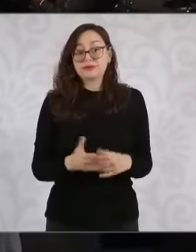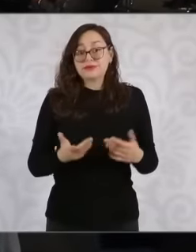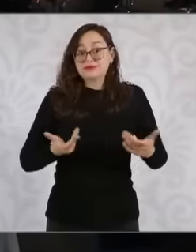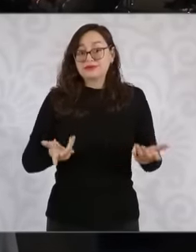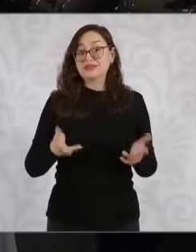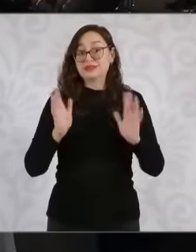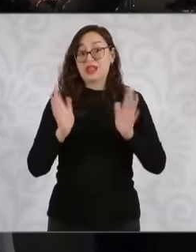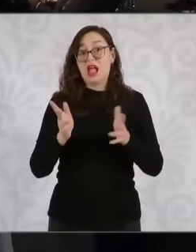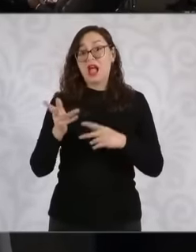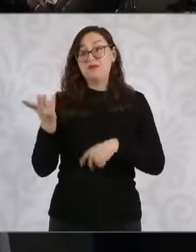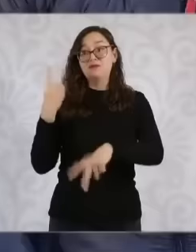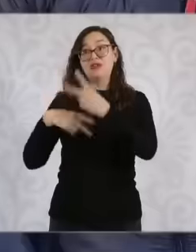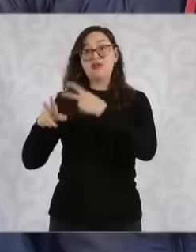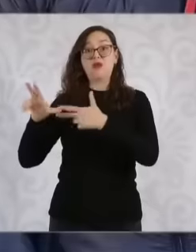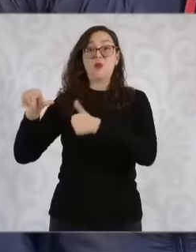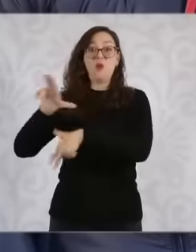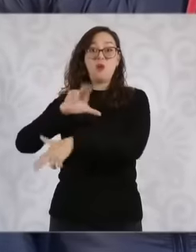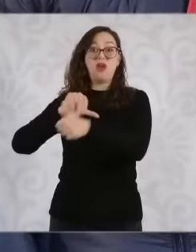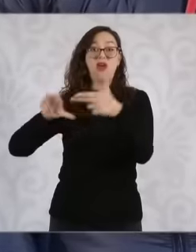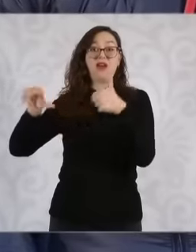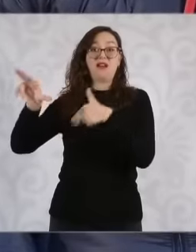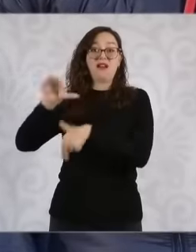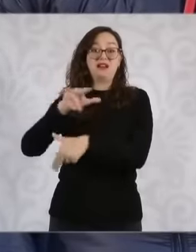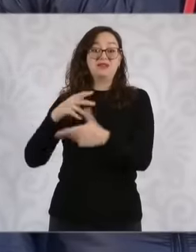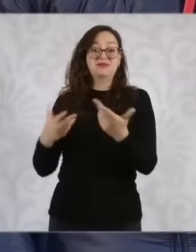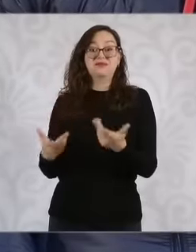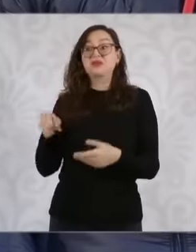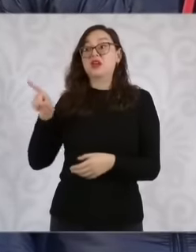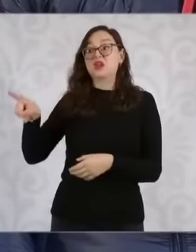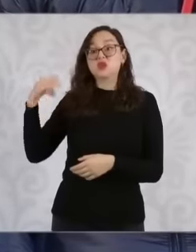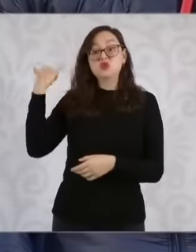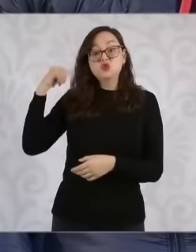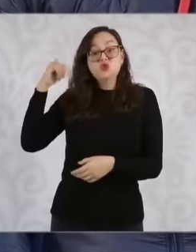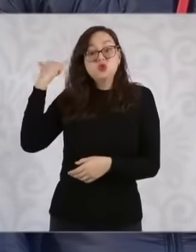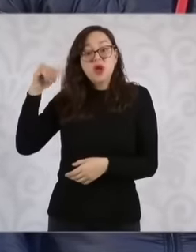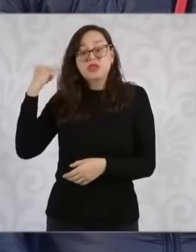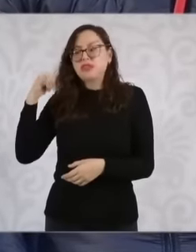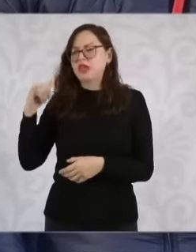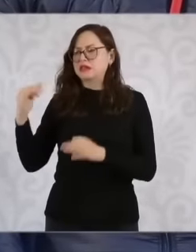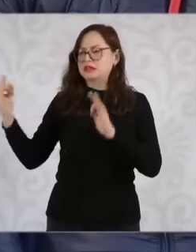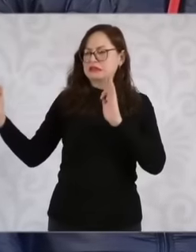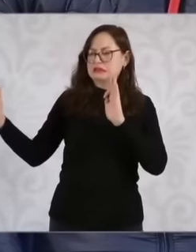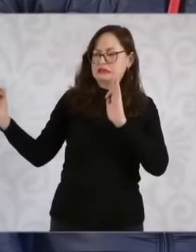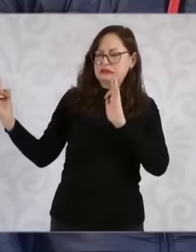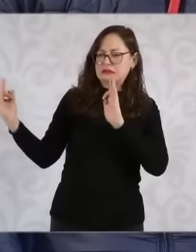everything seems to indicate that it grew at 3 in the morning, as we are seeing a